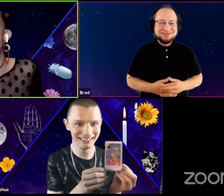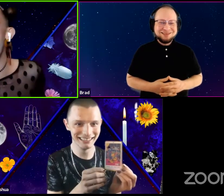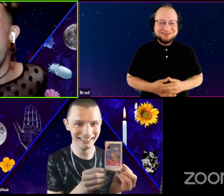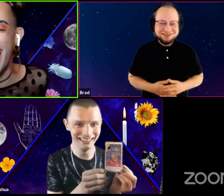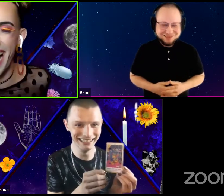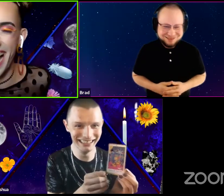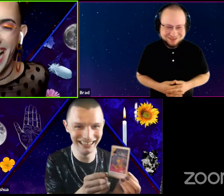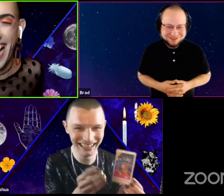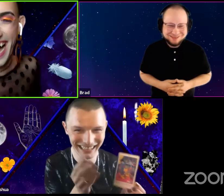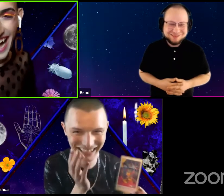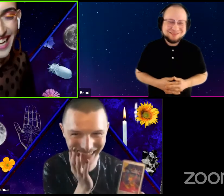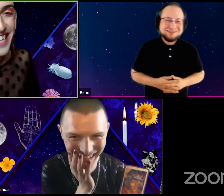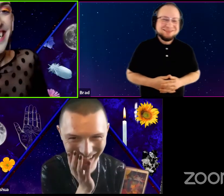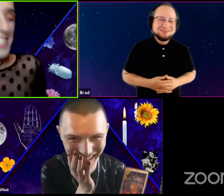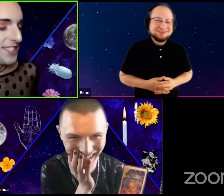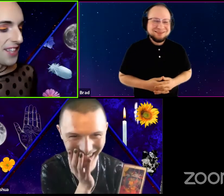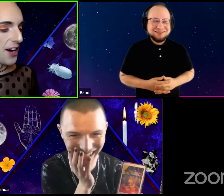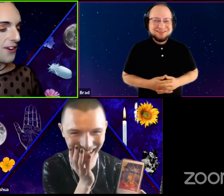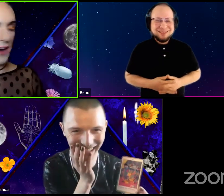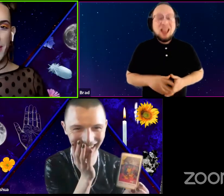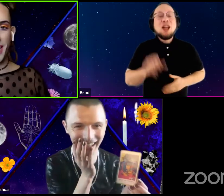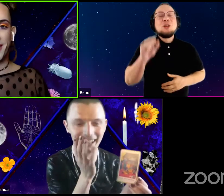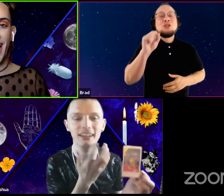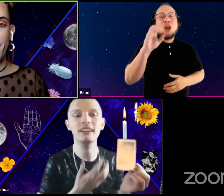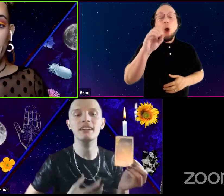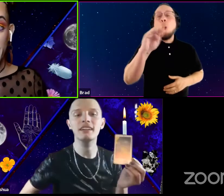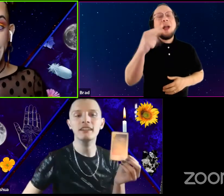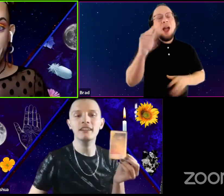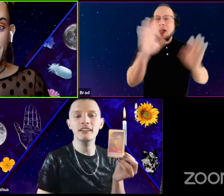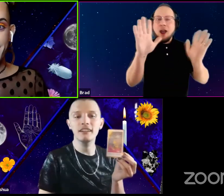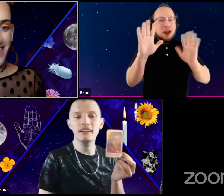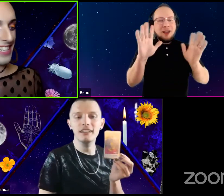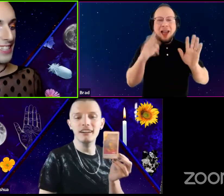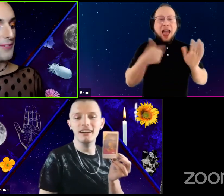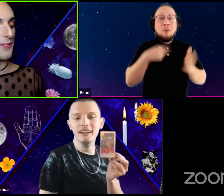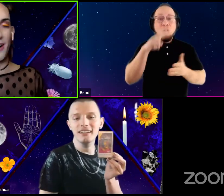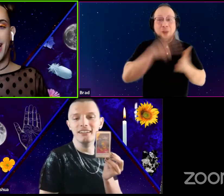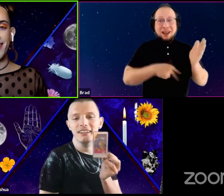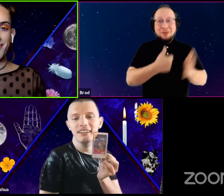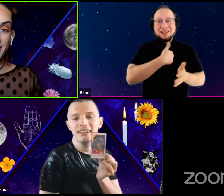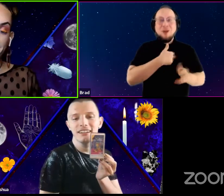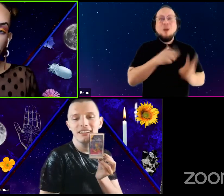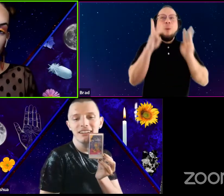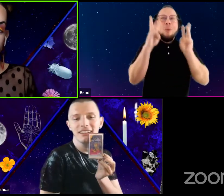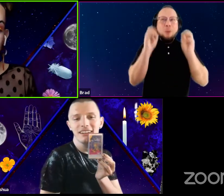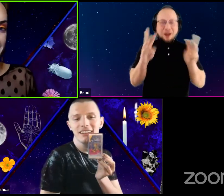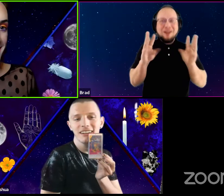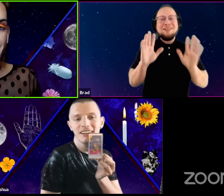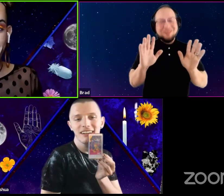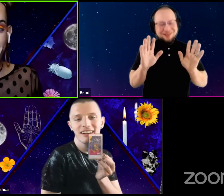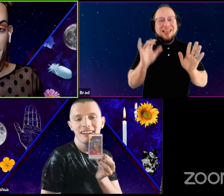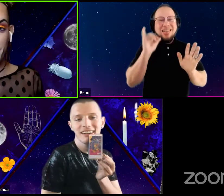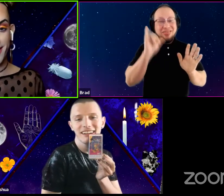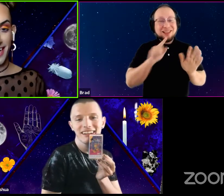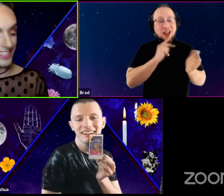So, oh my God. I'm reading myself. Wow. I mean, that's honestly my personality though